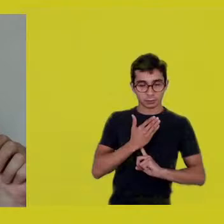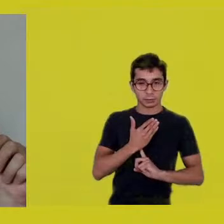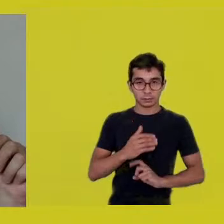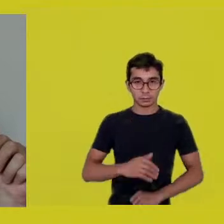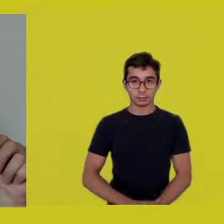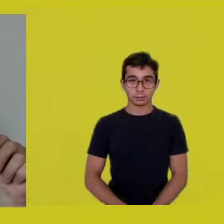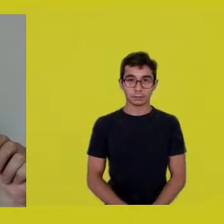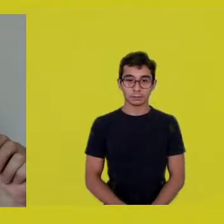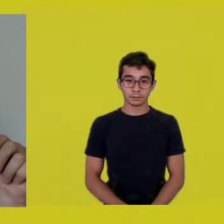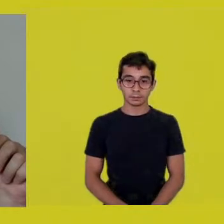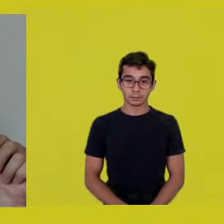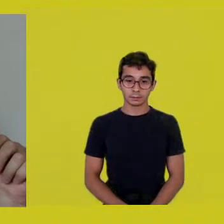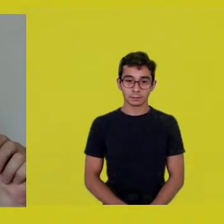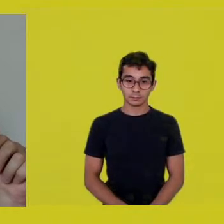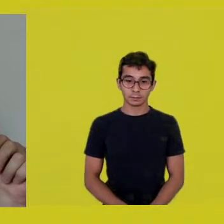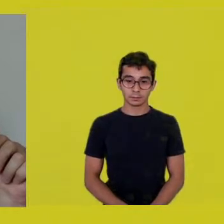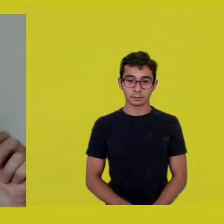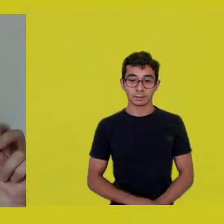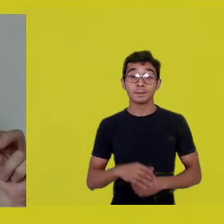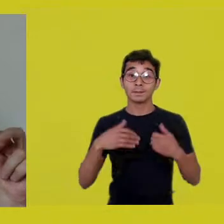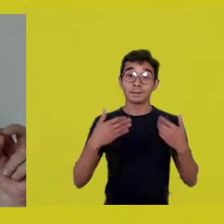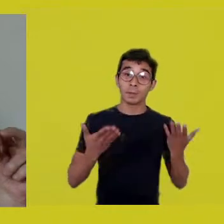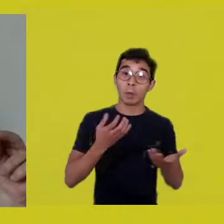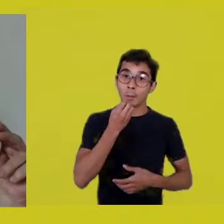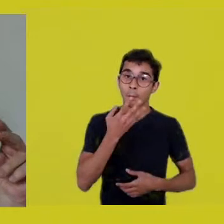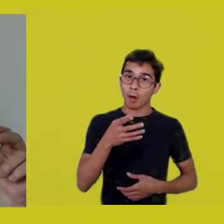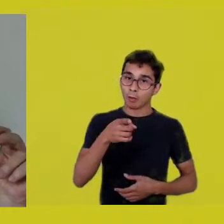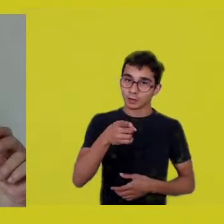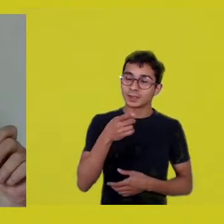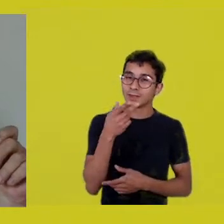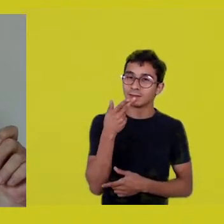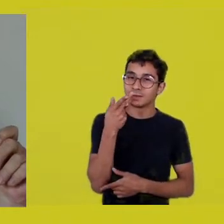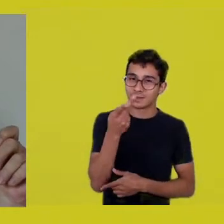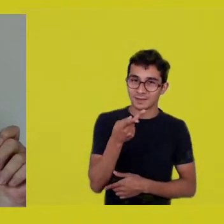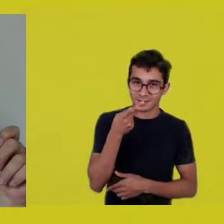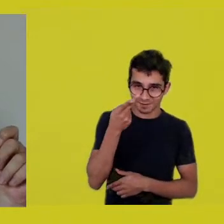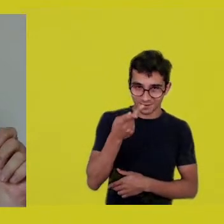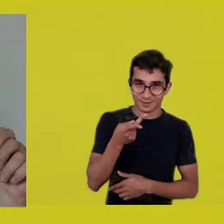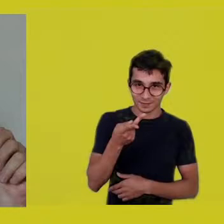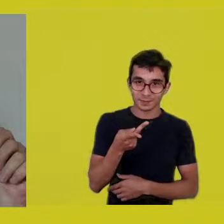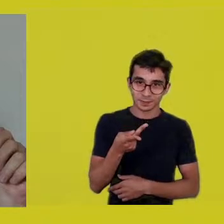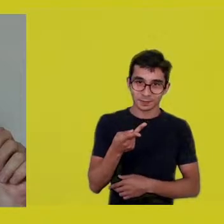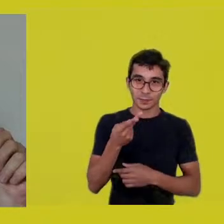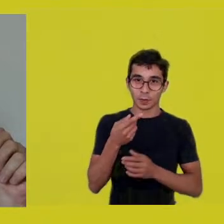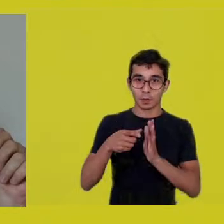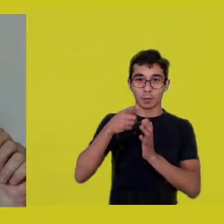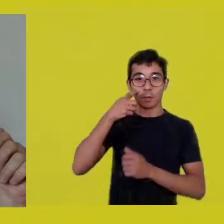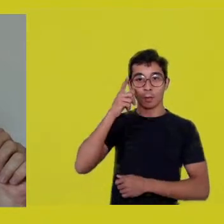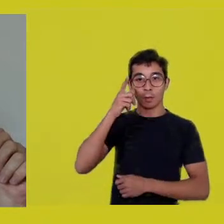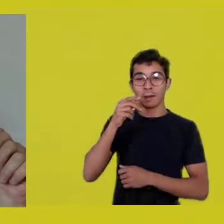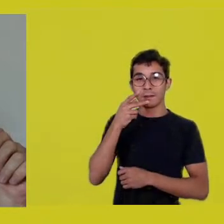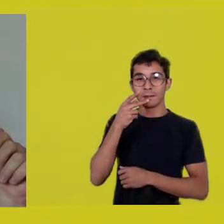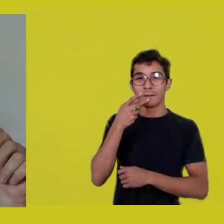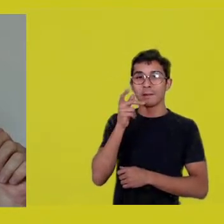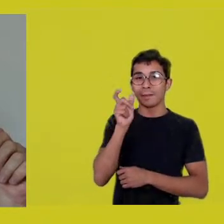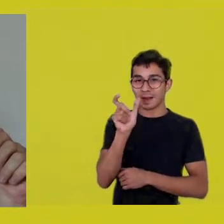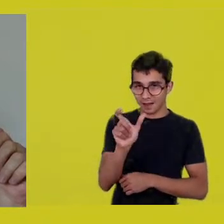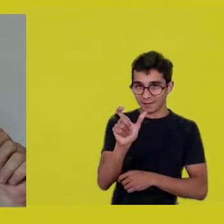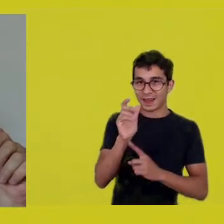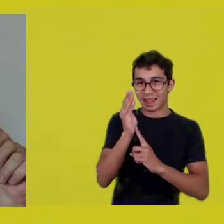Very good, this borrowing the word or the notion of technology